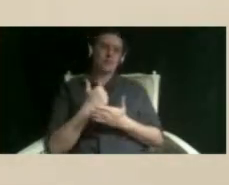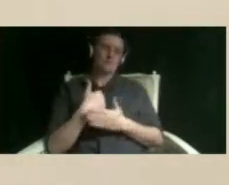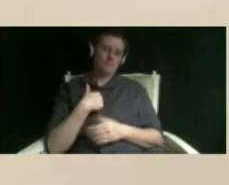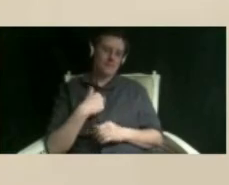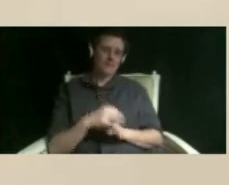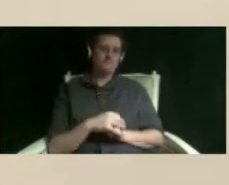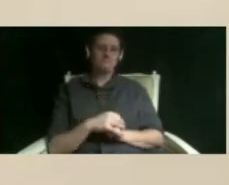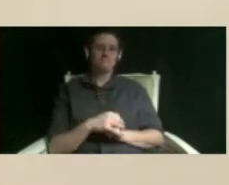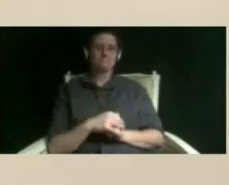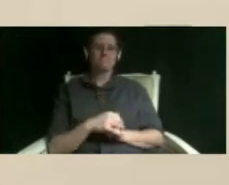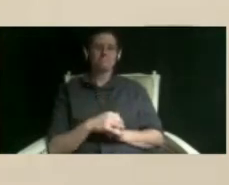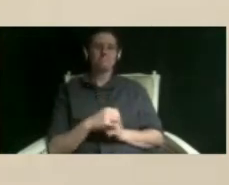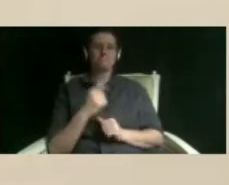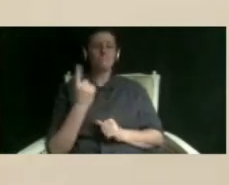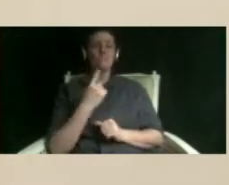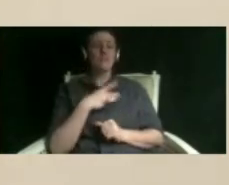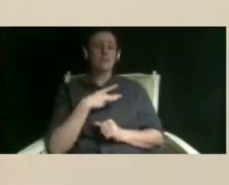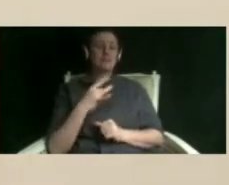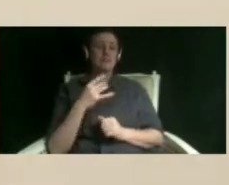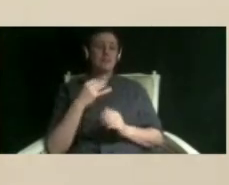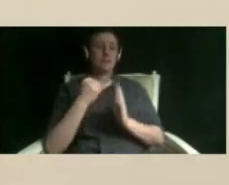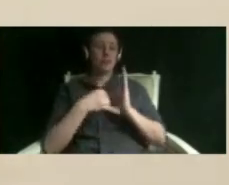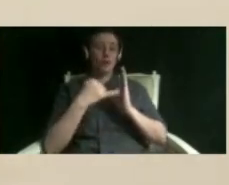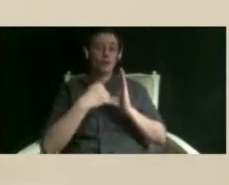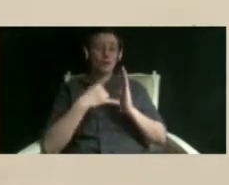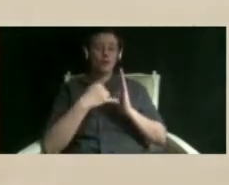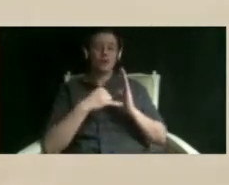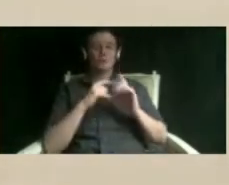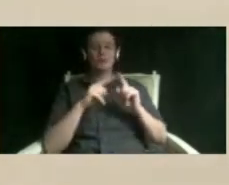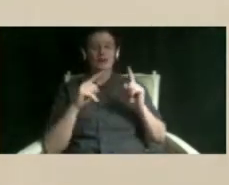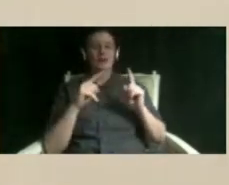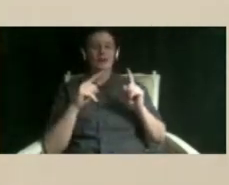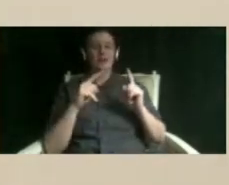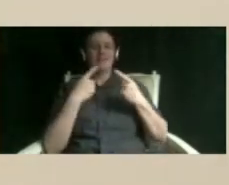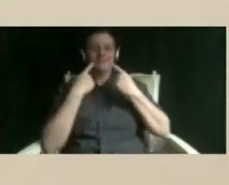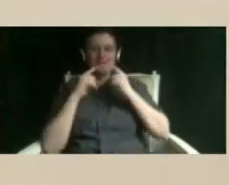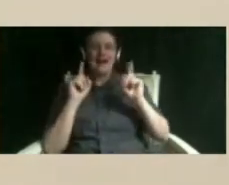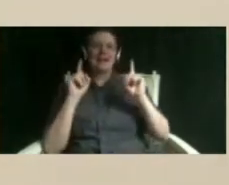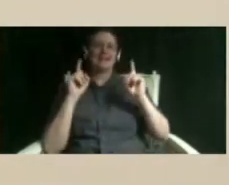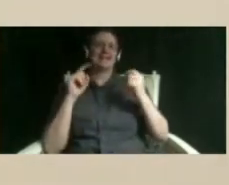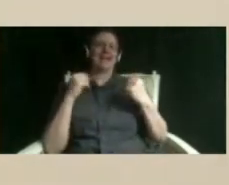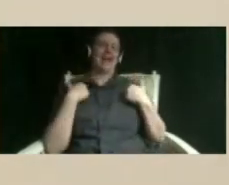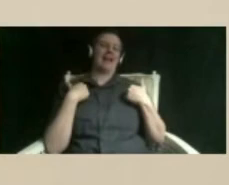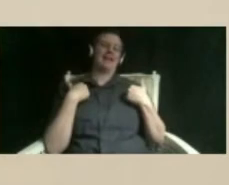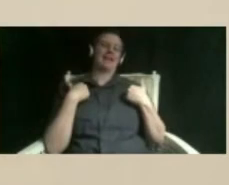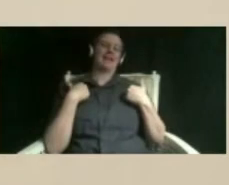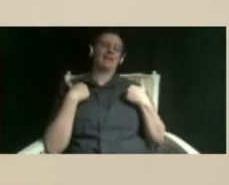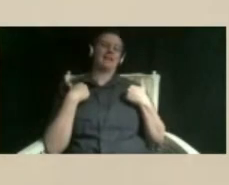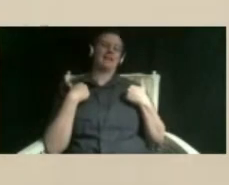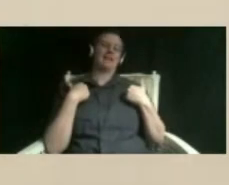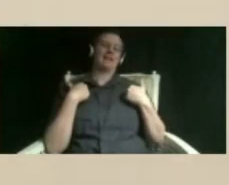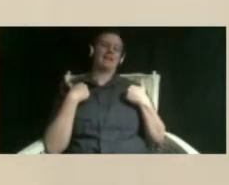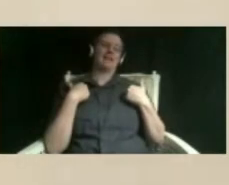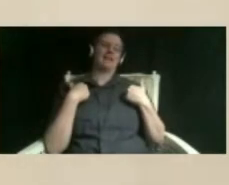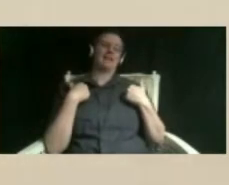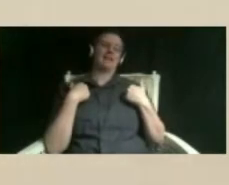i had always liked art but i had finally gotten the excuse to you know tap into that